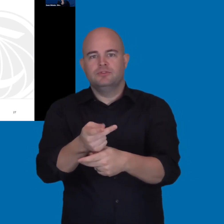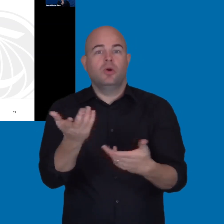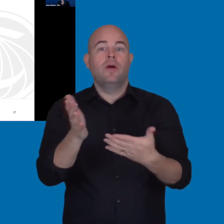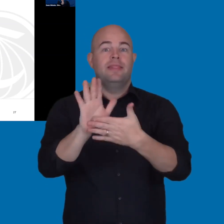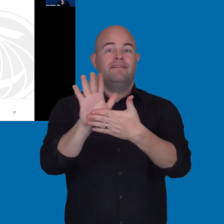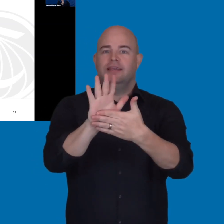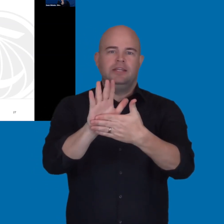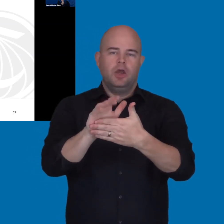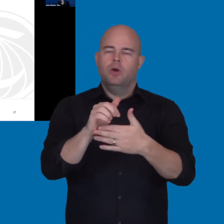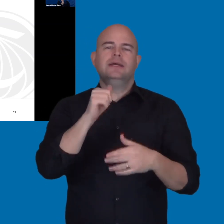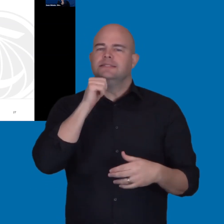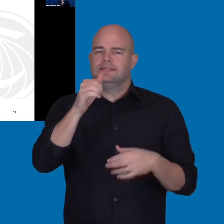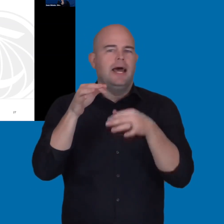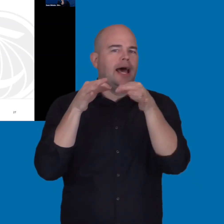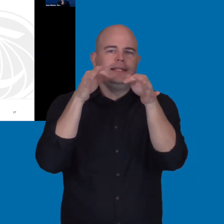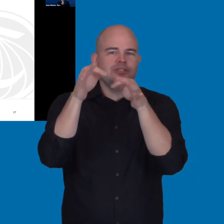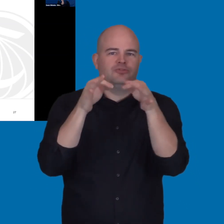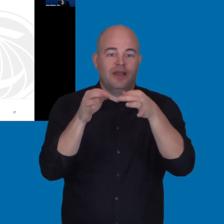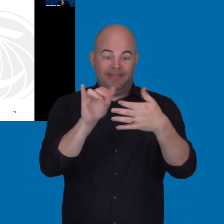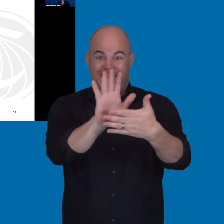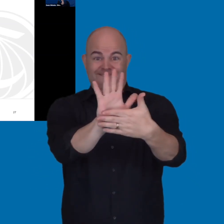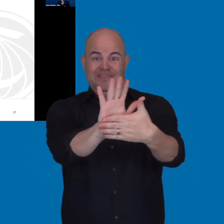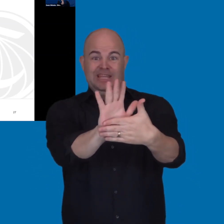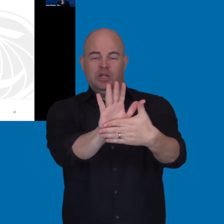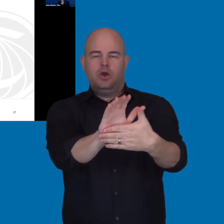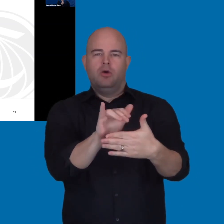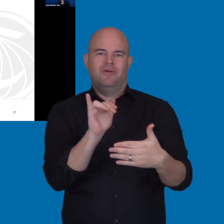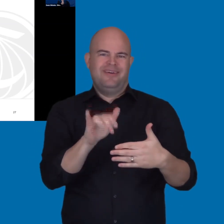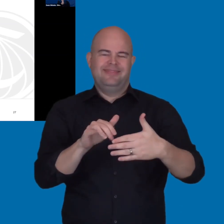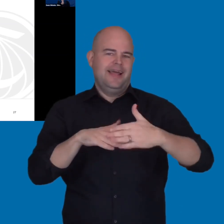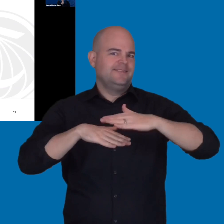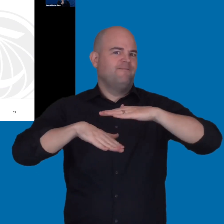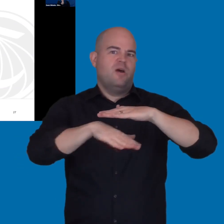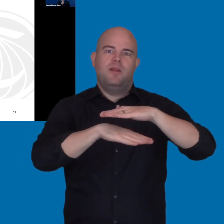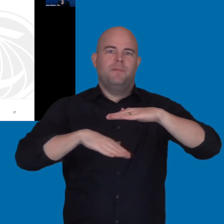fundamental alteration. The video that is not described